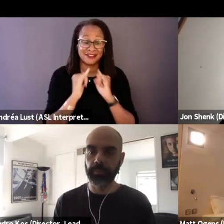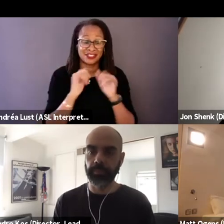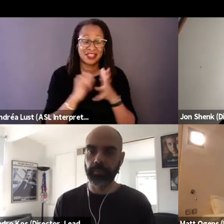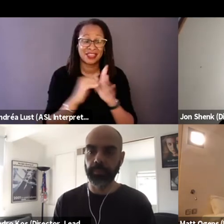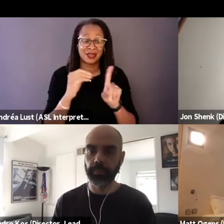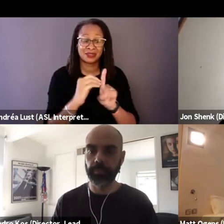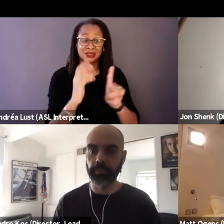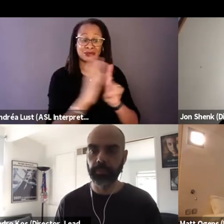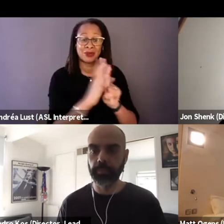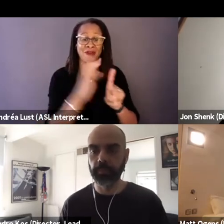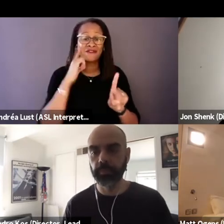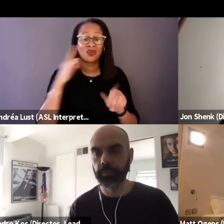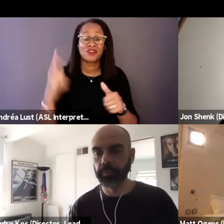for the first time here in the film.